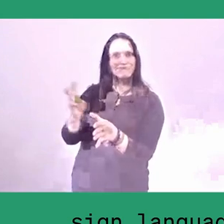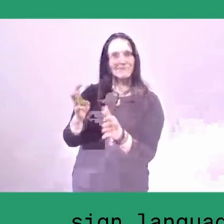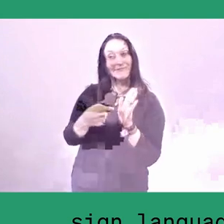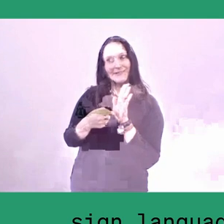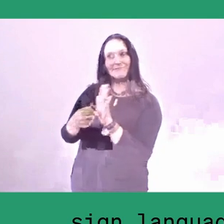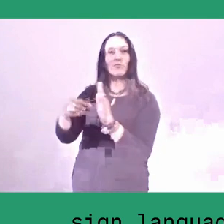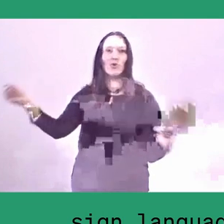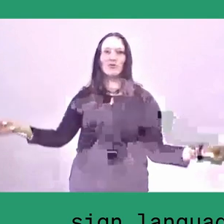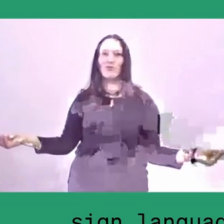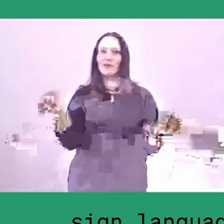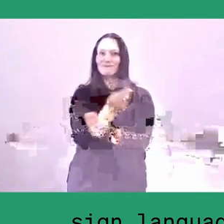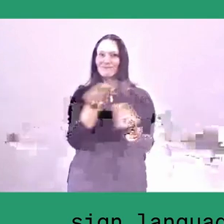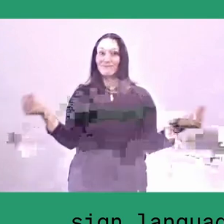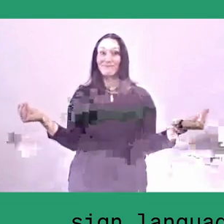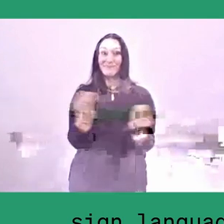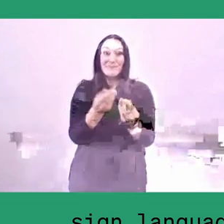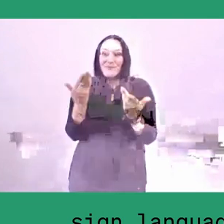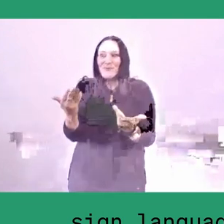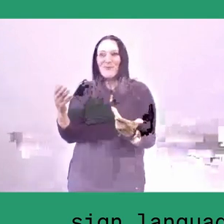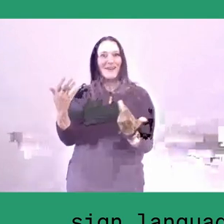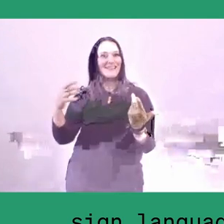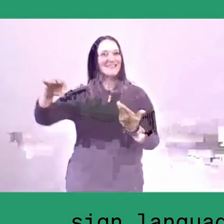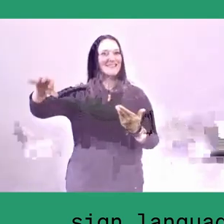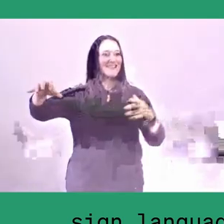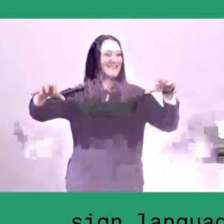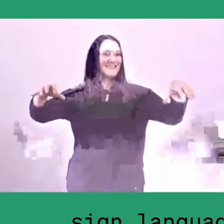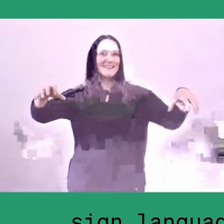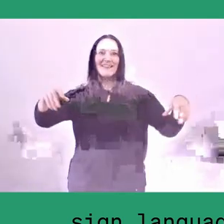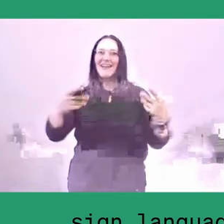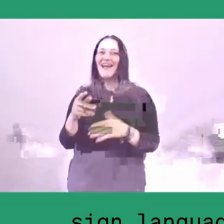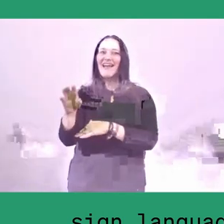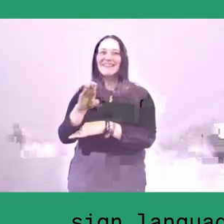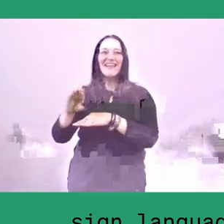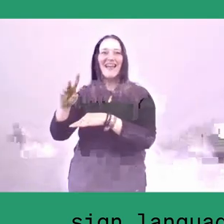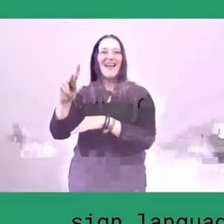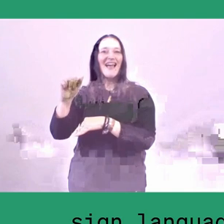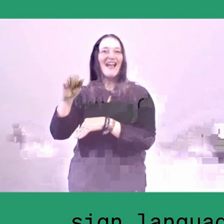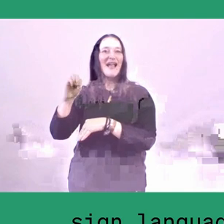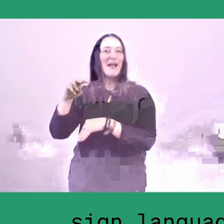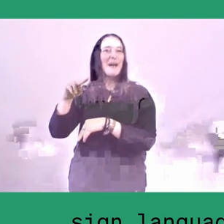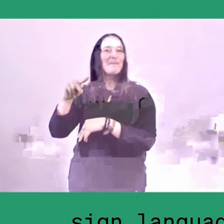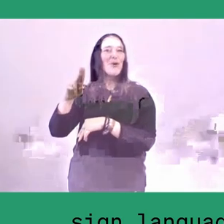Secondly, in the kampung, in initiating this lumbung activity,